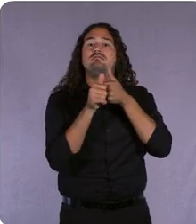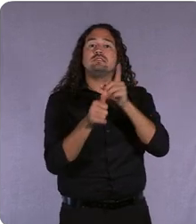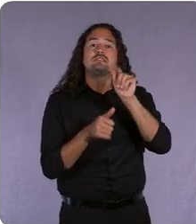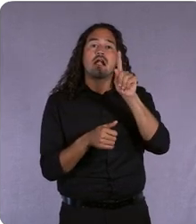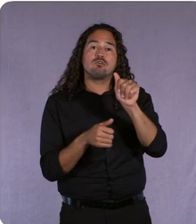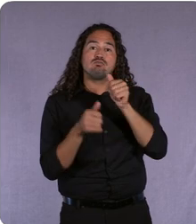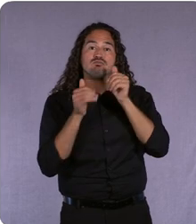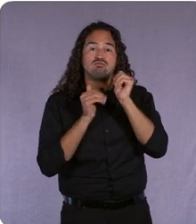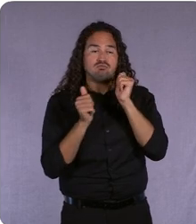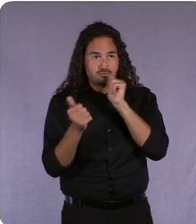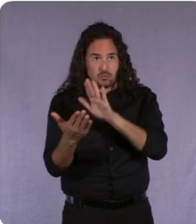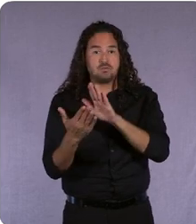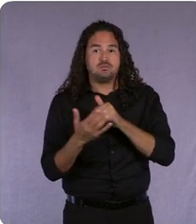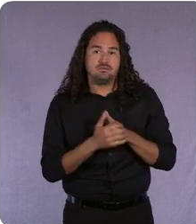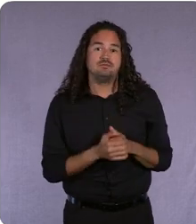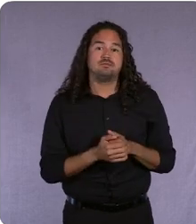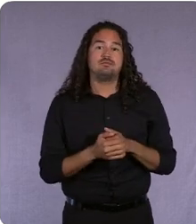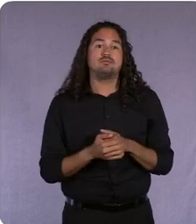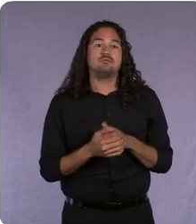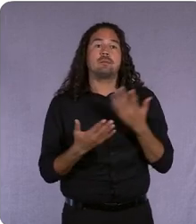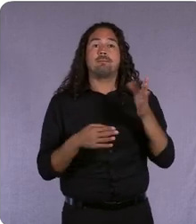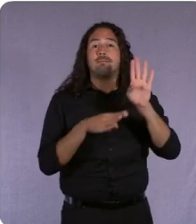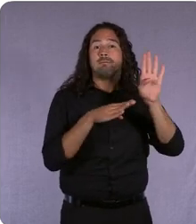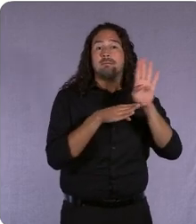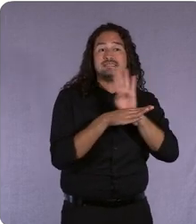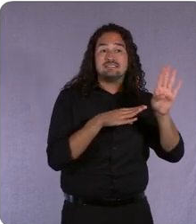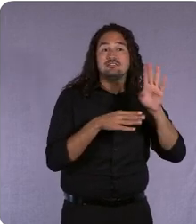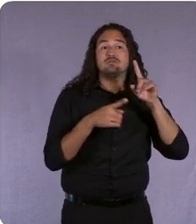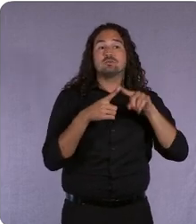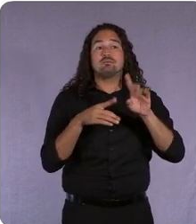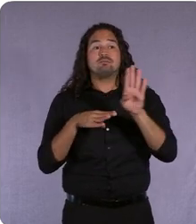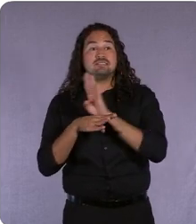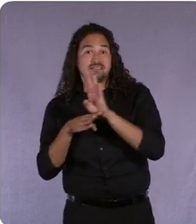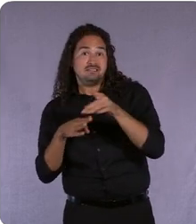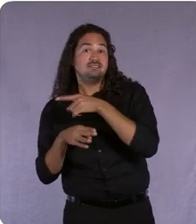and as a B2B player, they've adapted their messaging for different audiences. When they